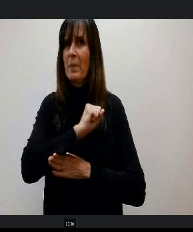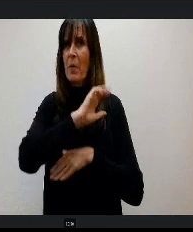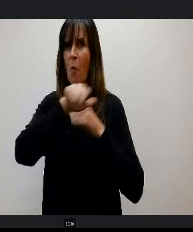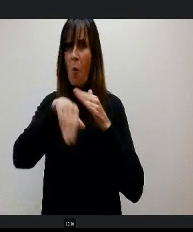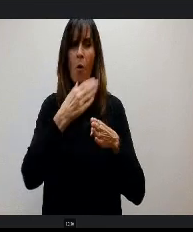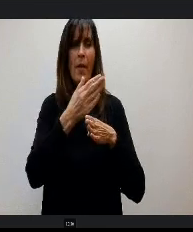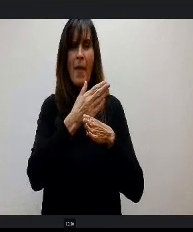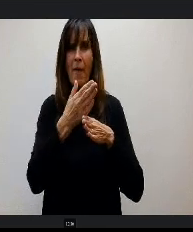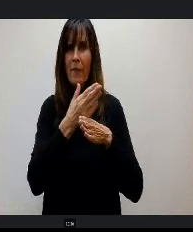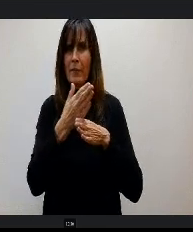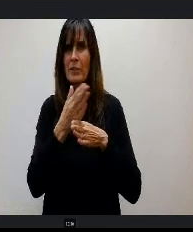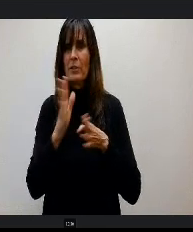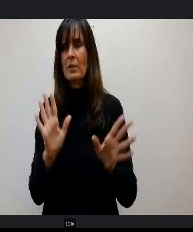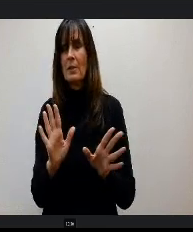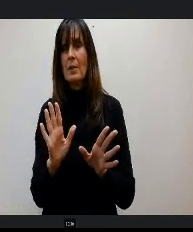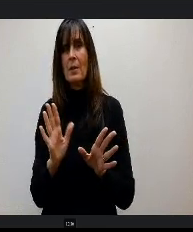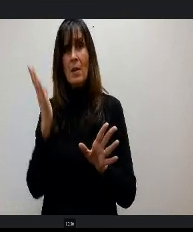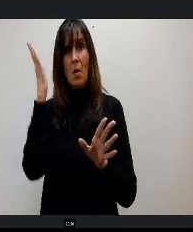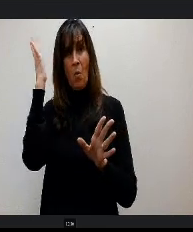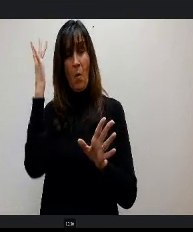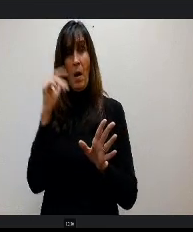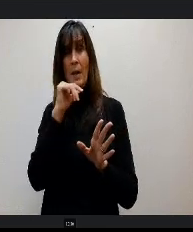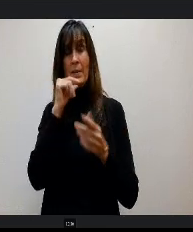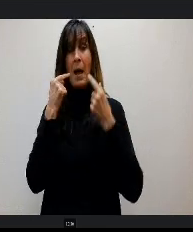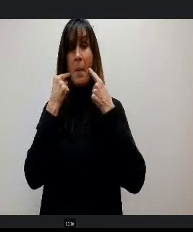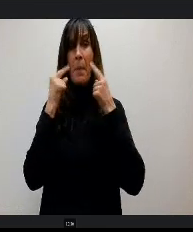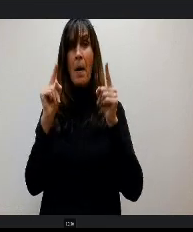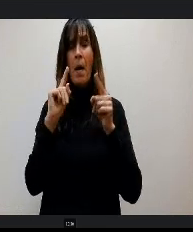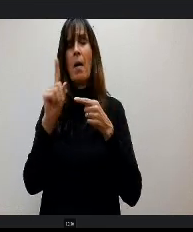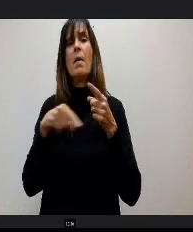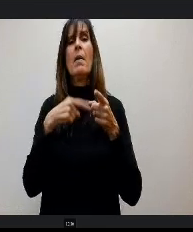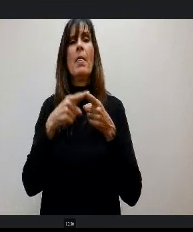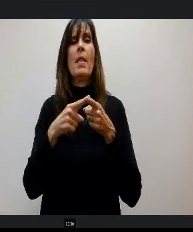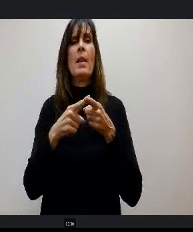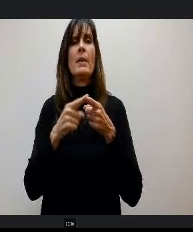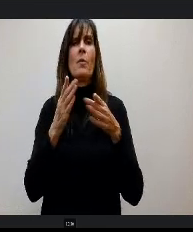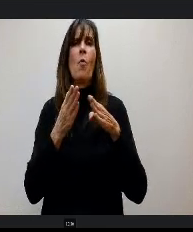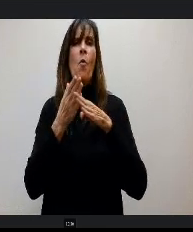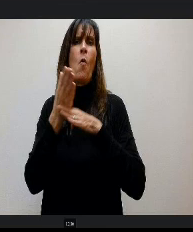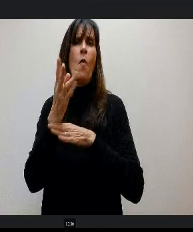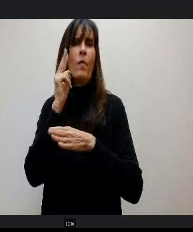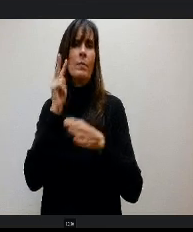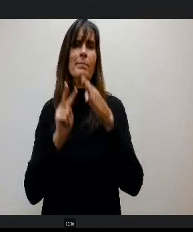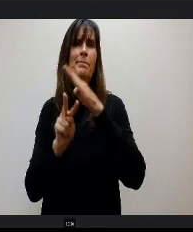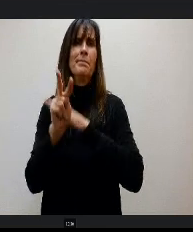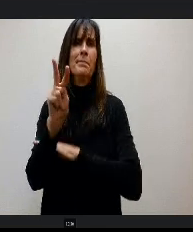that doesn't come through then we have over projected ed our revenue. So we take a conservative approach with that.